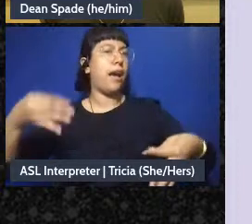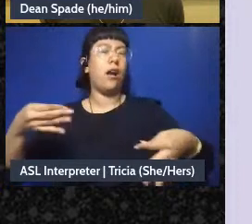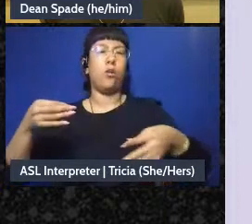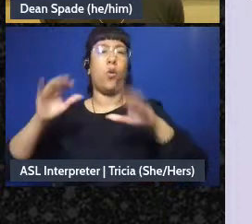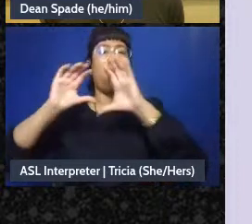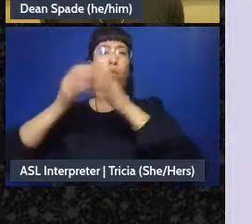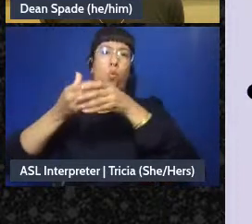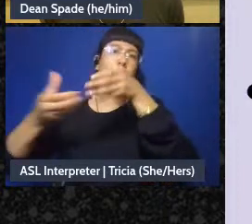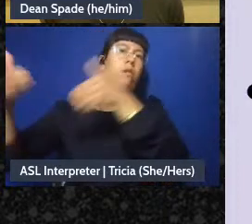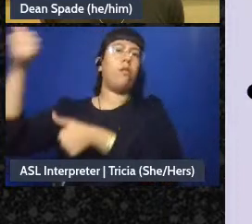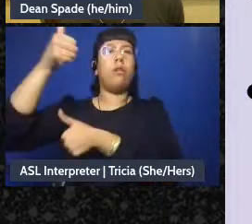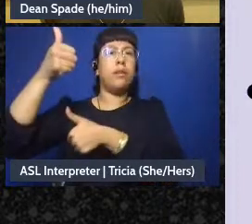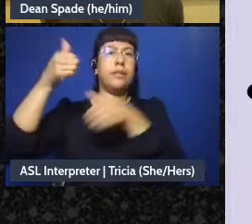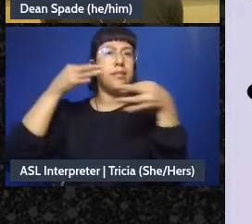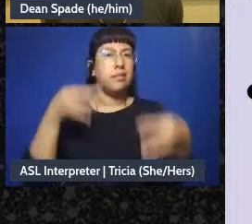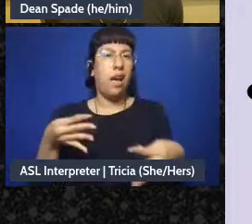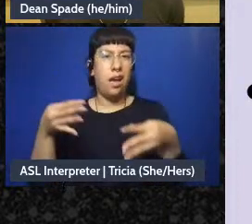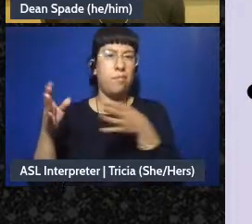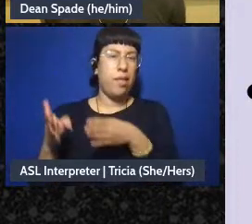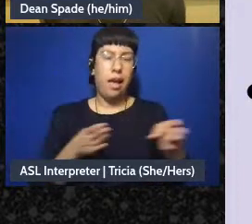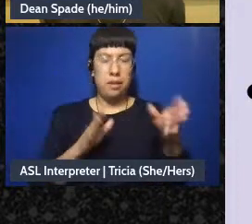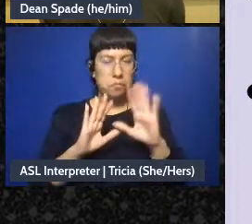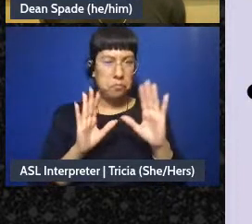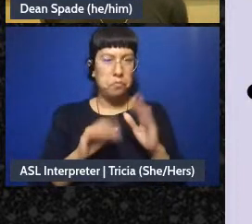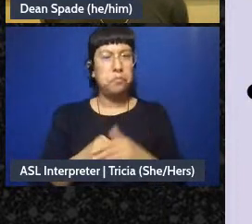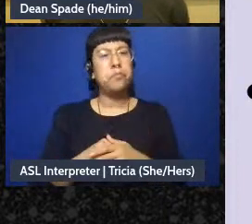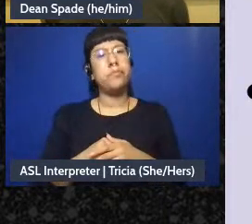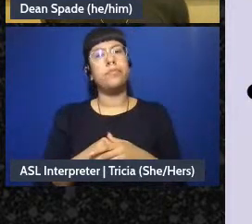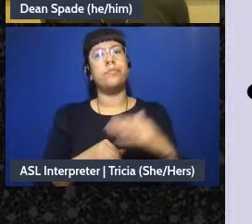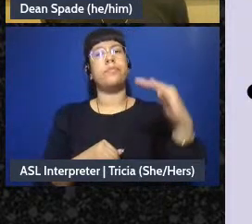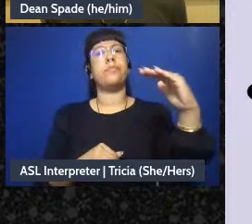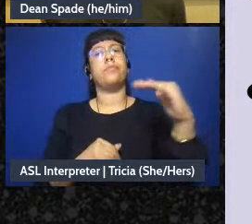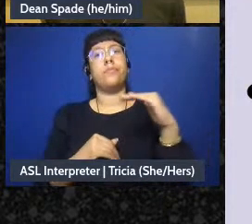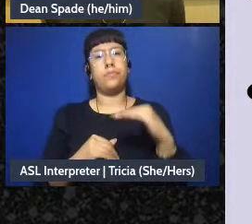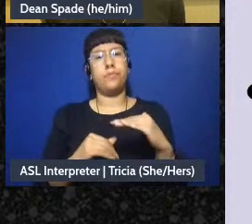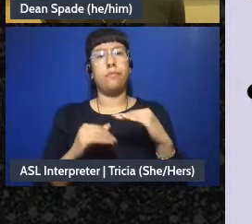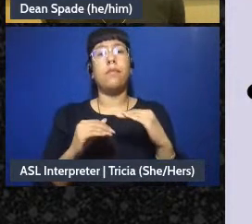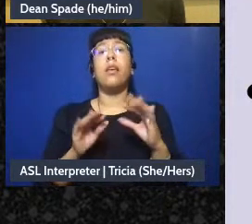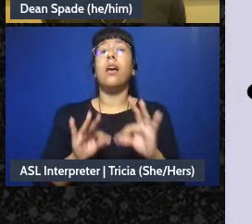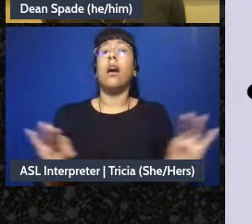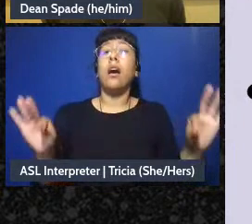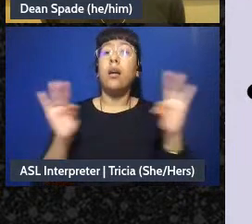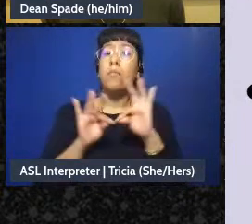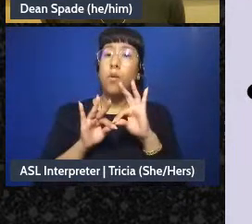deciding everything a really important. One is that people implement work more fully when they